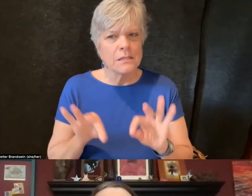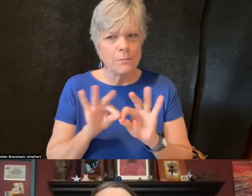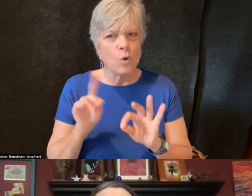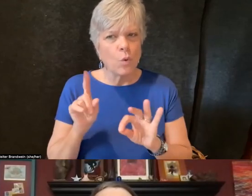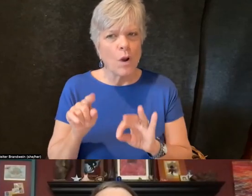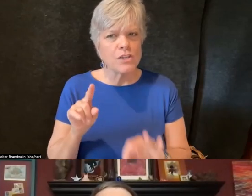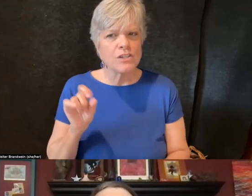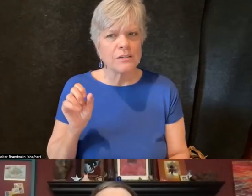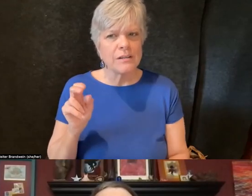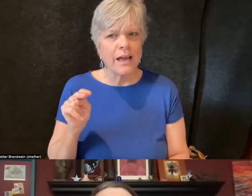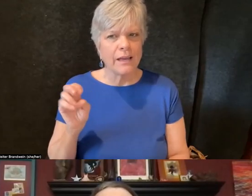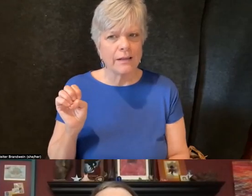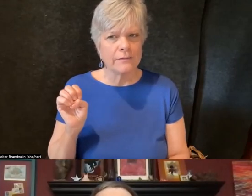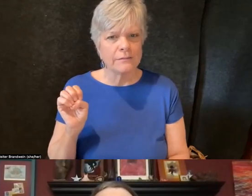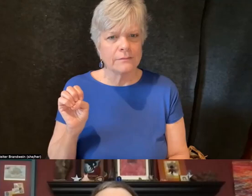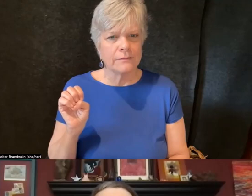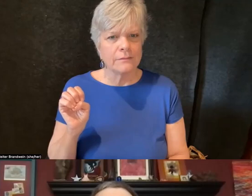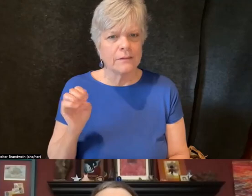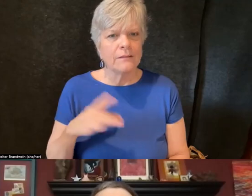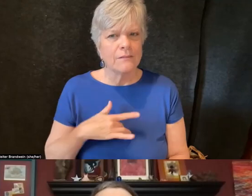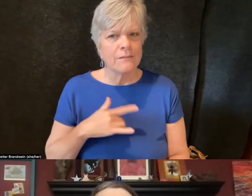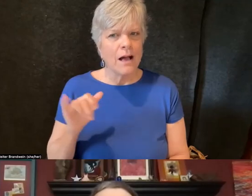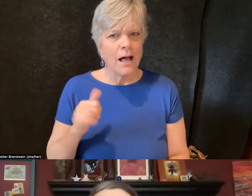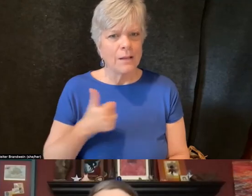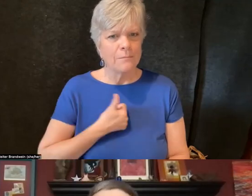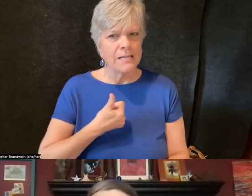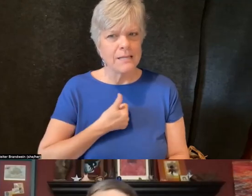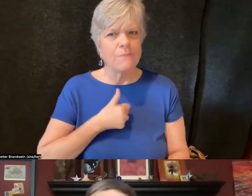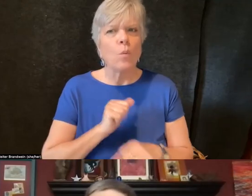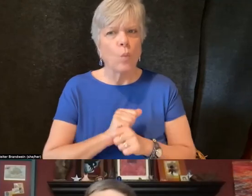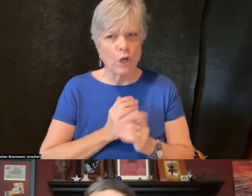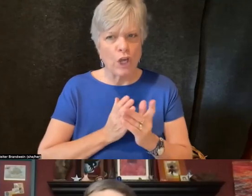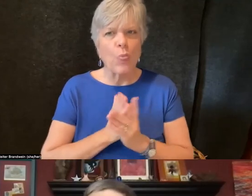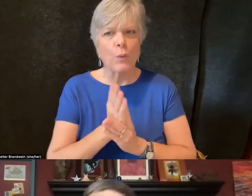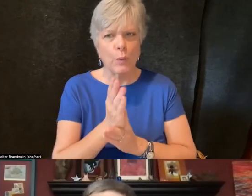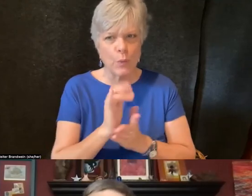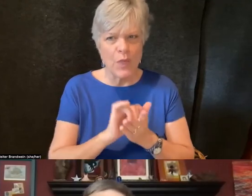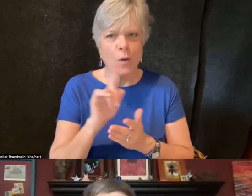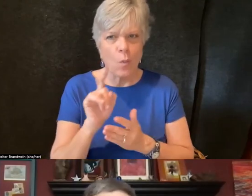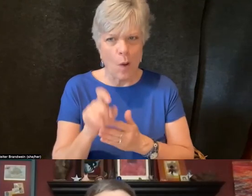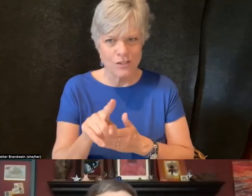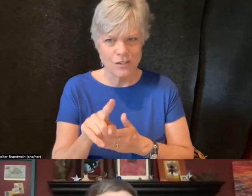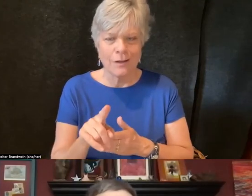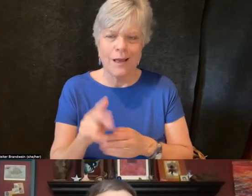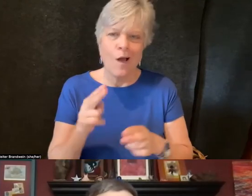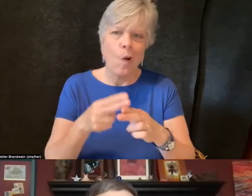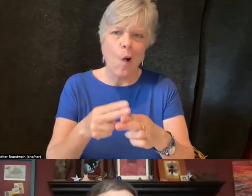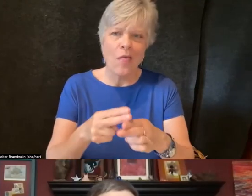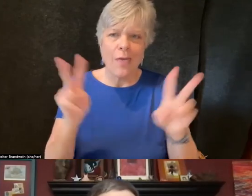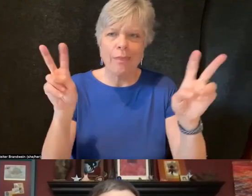and I feel like I myself is working through that. That's the million dollar question, for me,